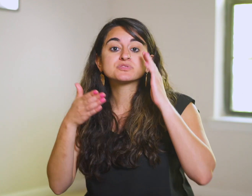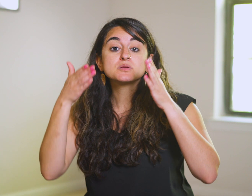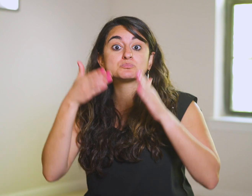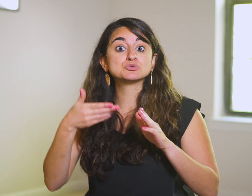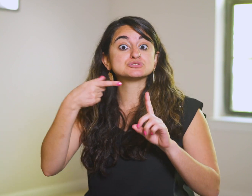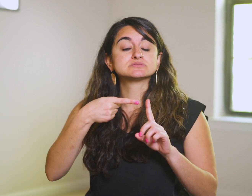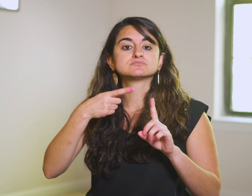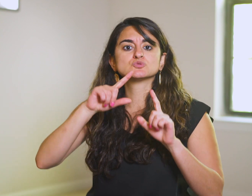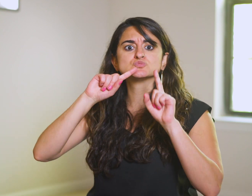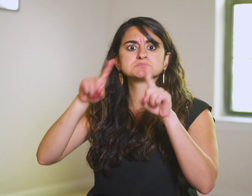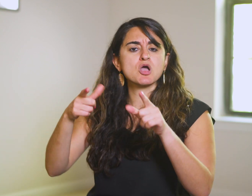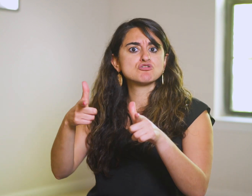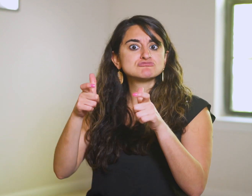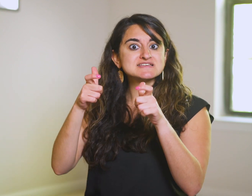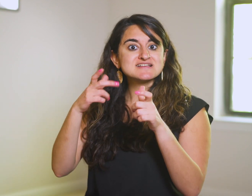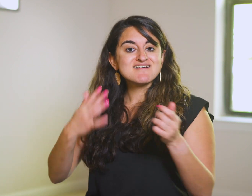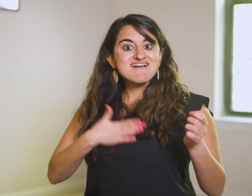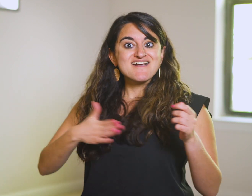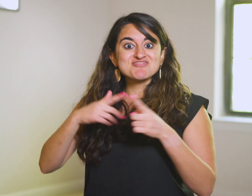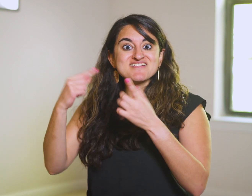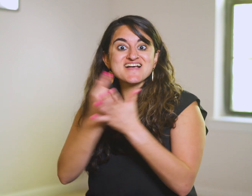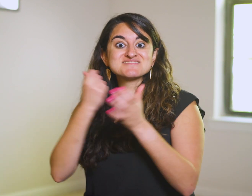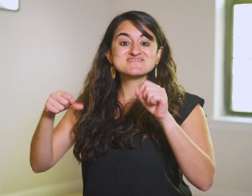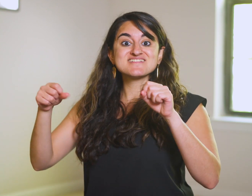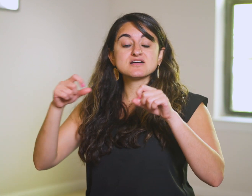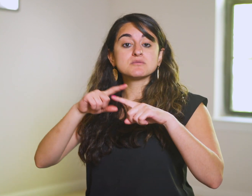This person responds quickly and joyfully to the Gospel,